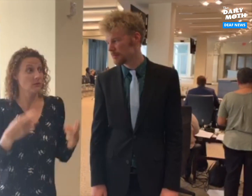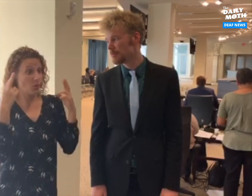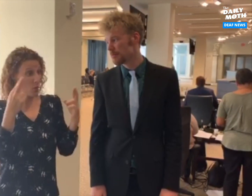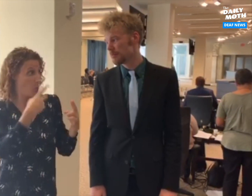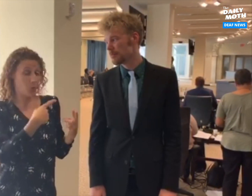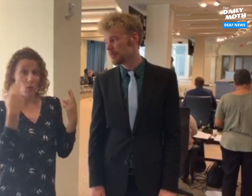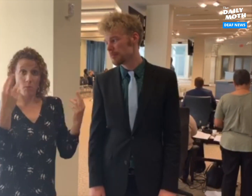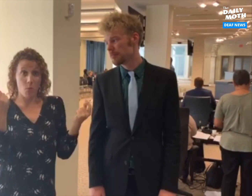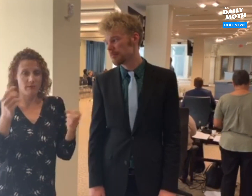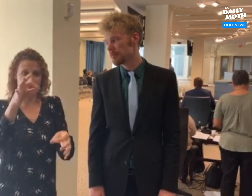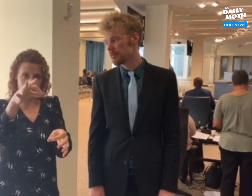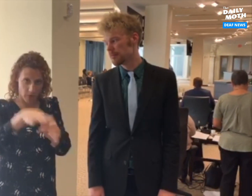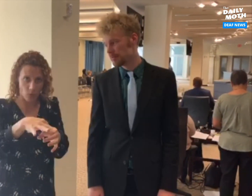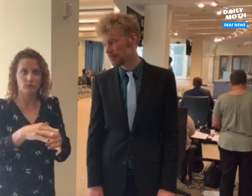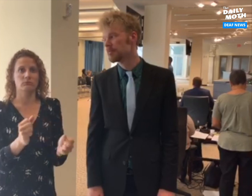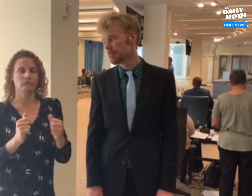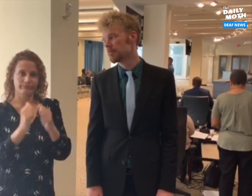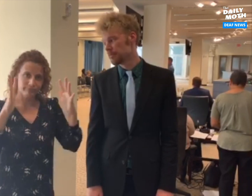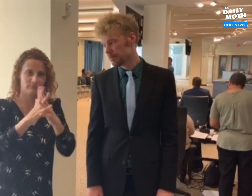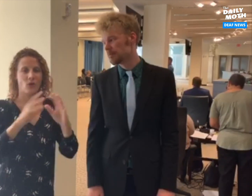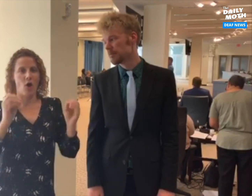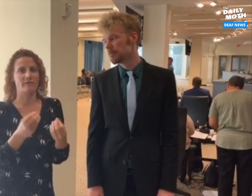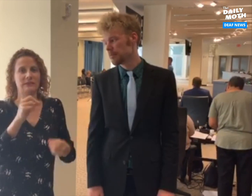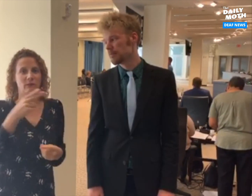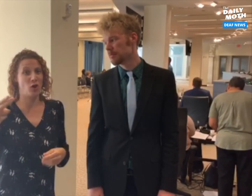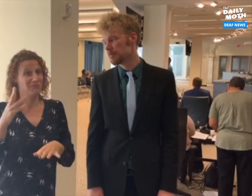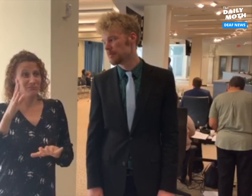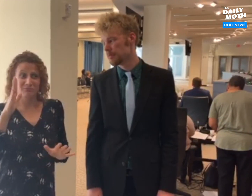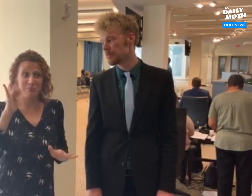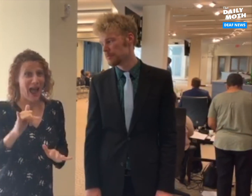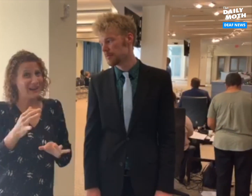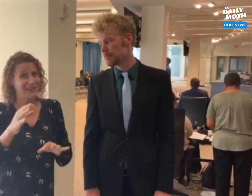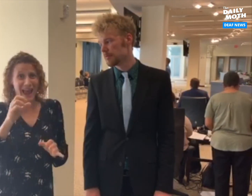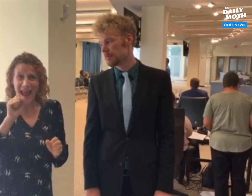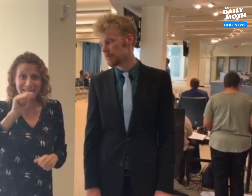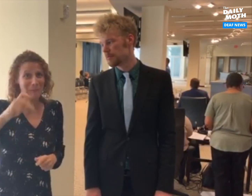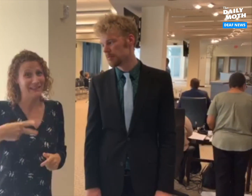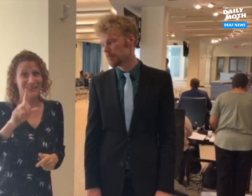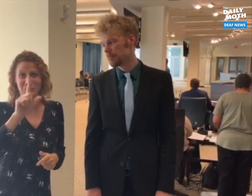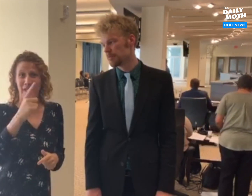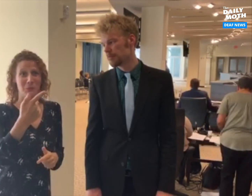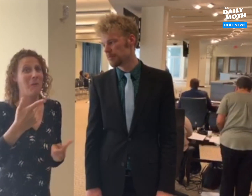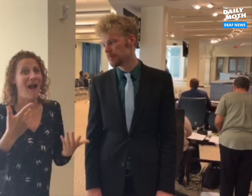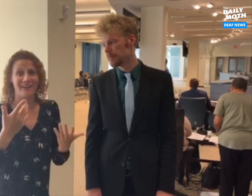We hope for a vote to establish the ODHH as soon as possible, maybe in 2021.